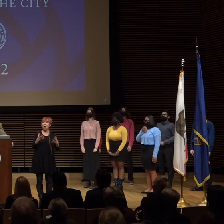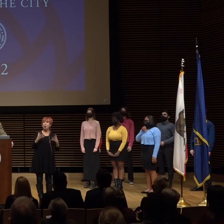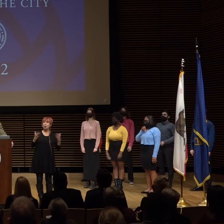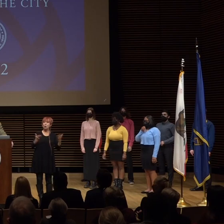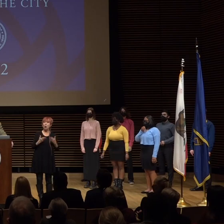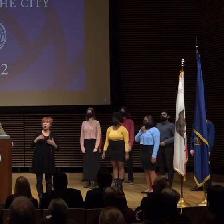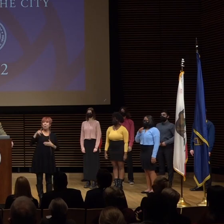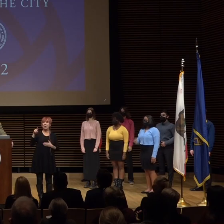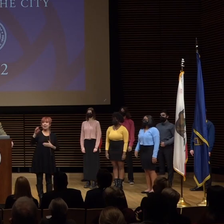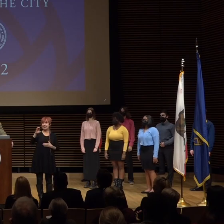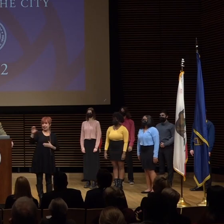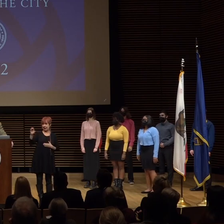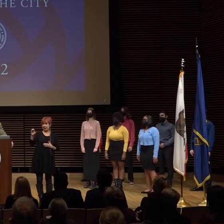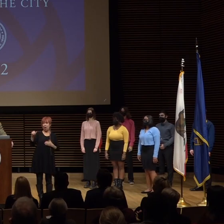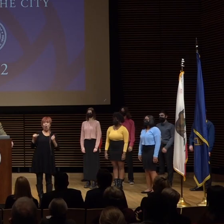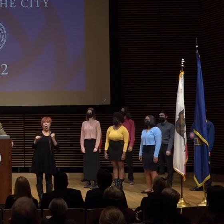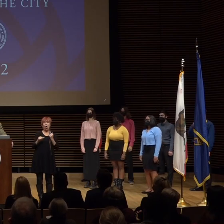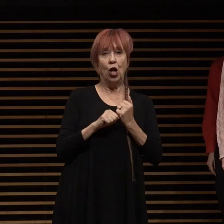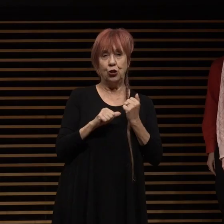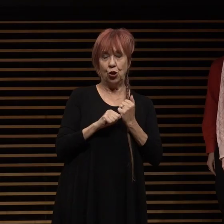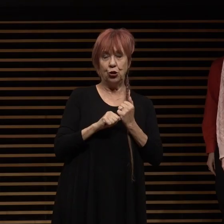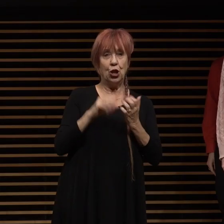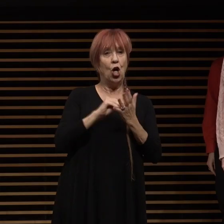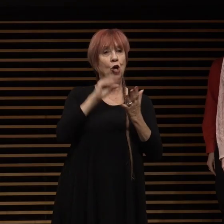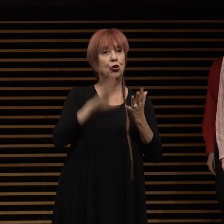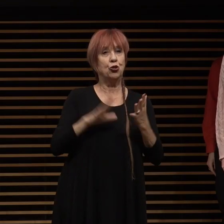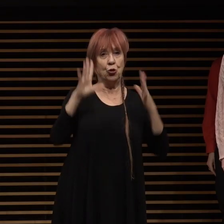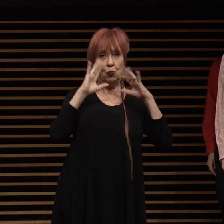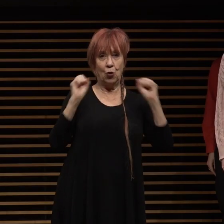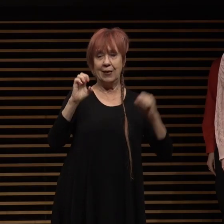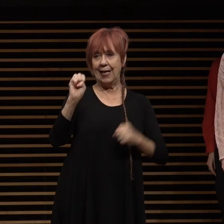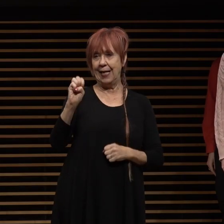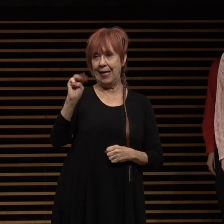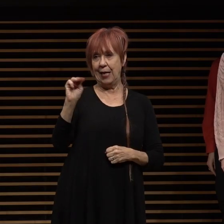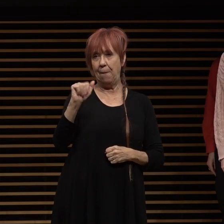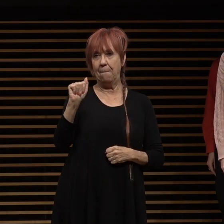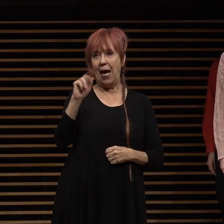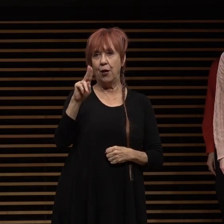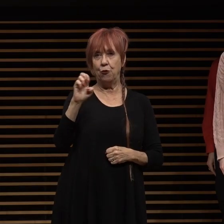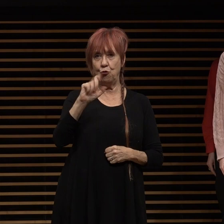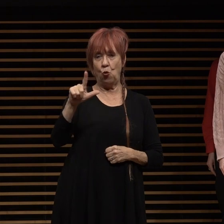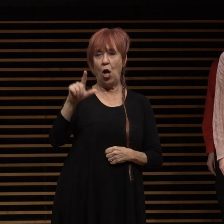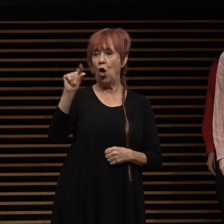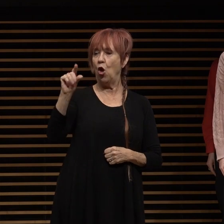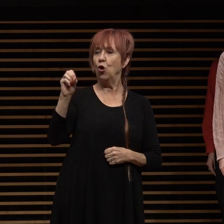city college associate students president emmanuel gomez who